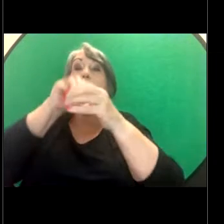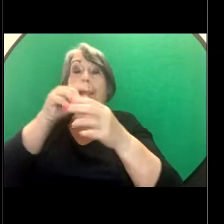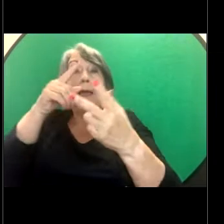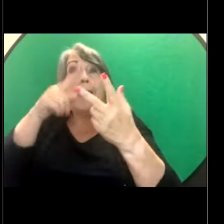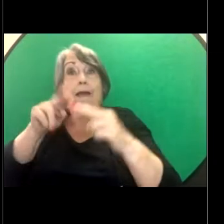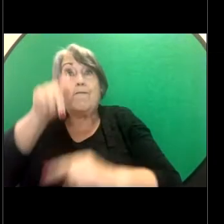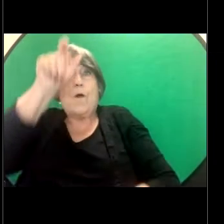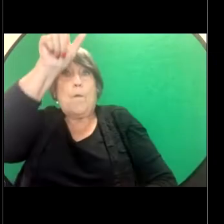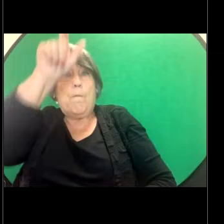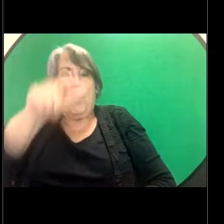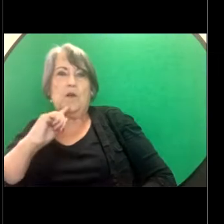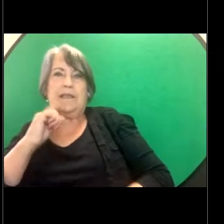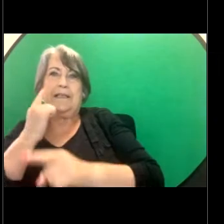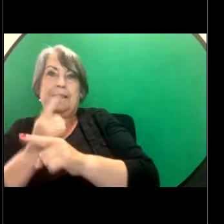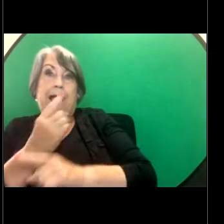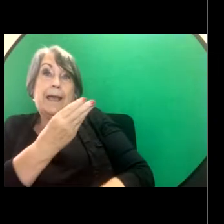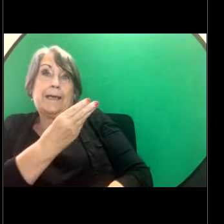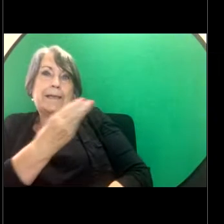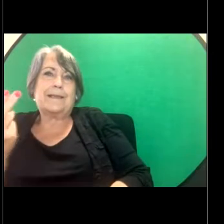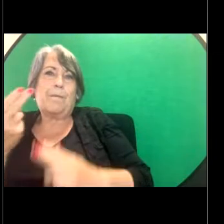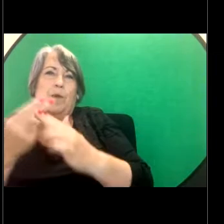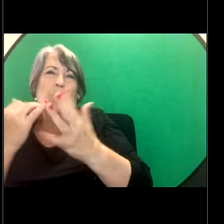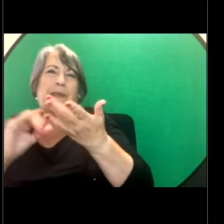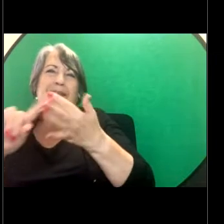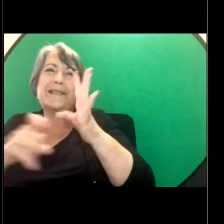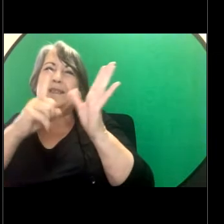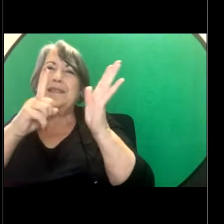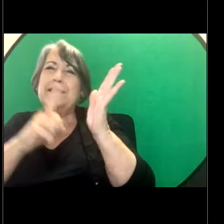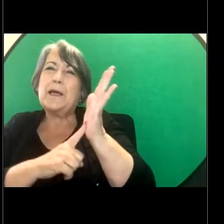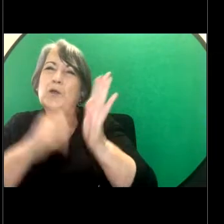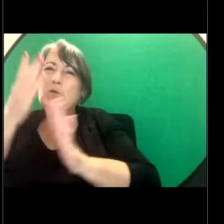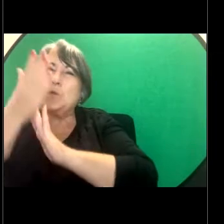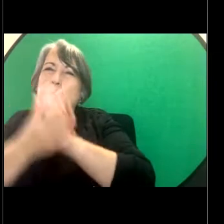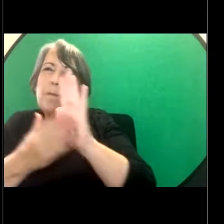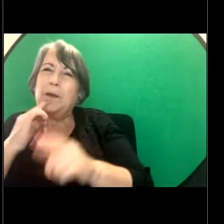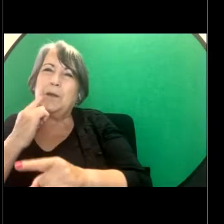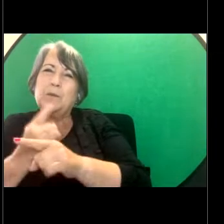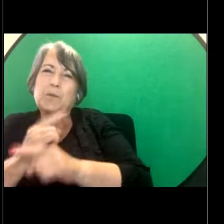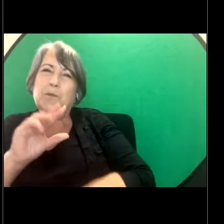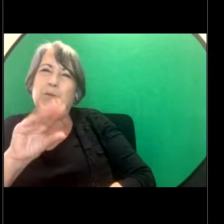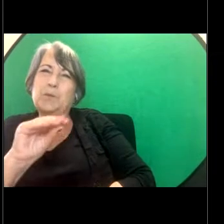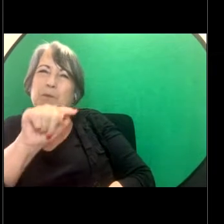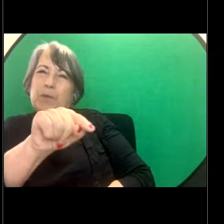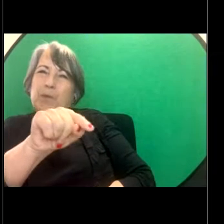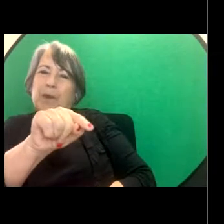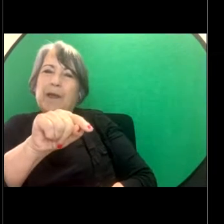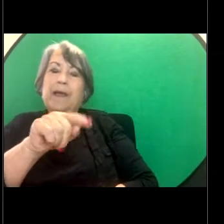remark with sexual connotations relating to the other person. Whether the conduct is unwelcome